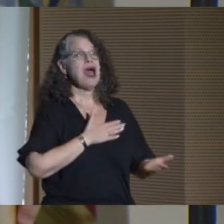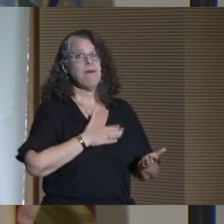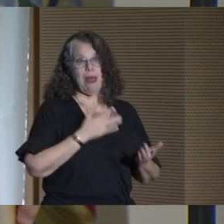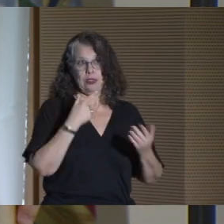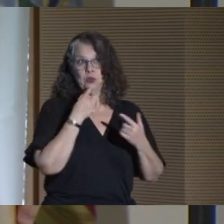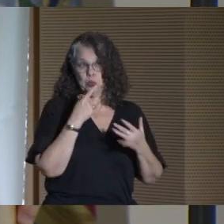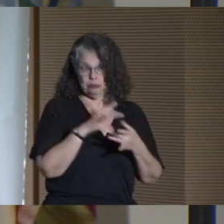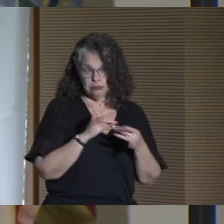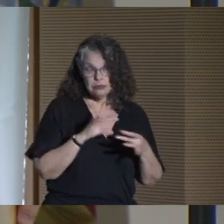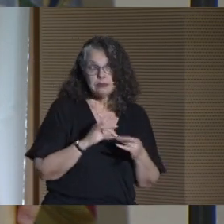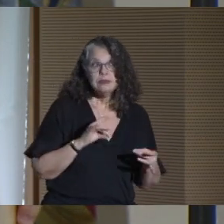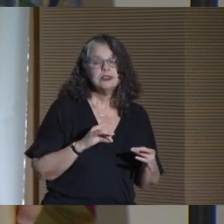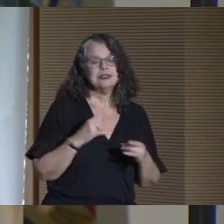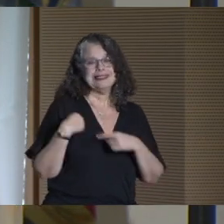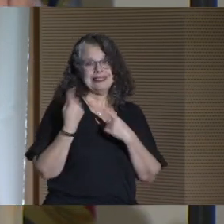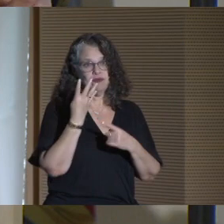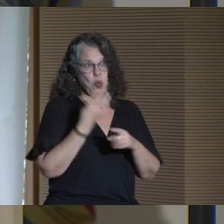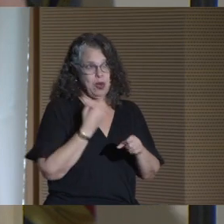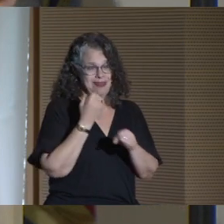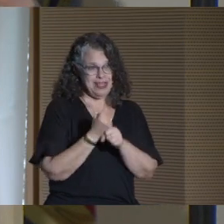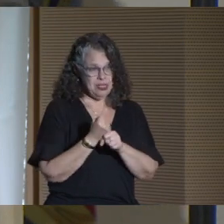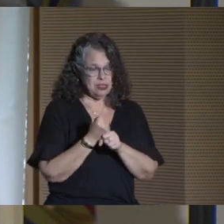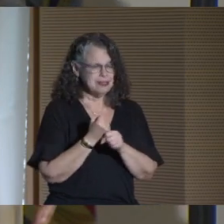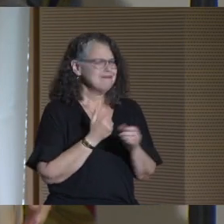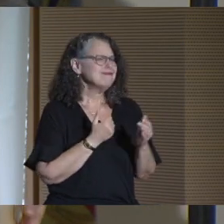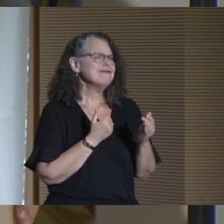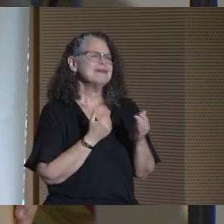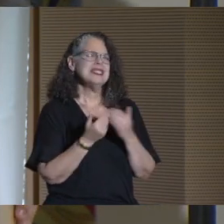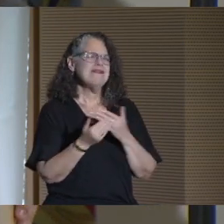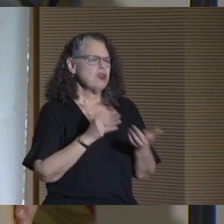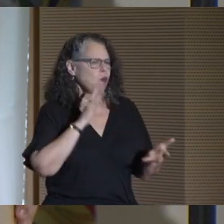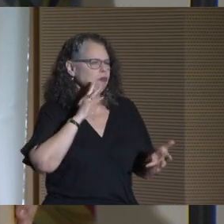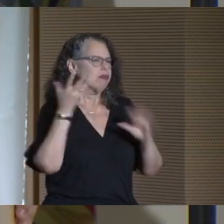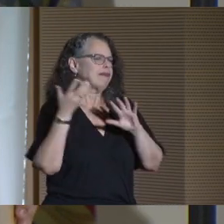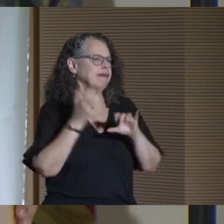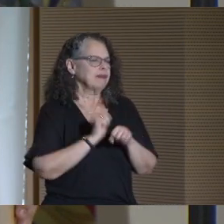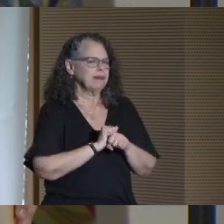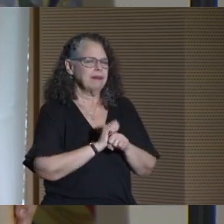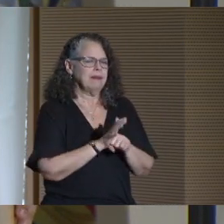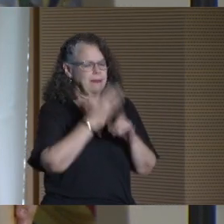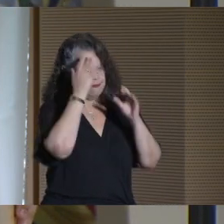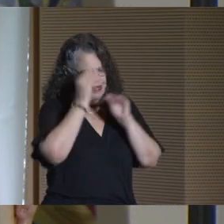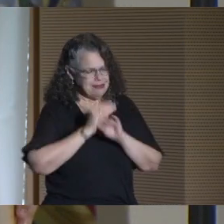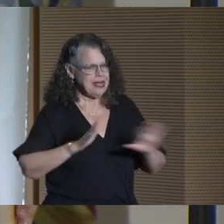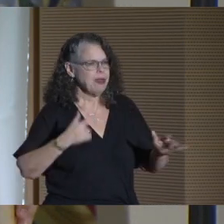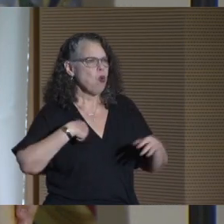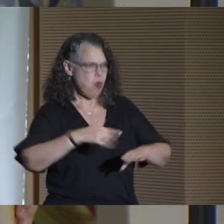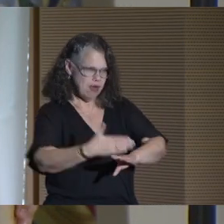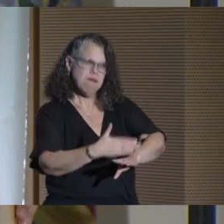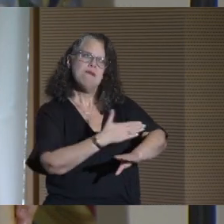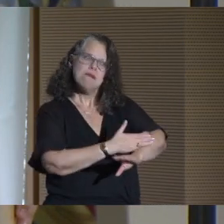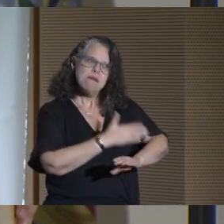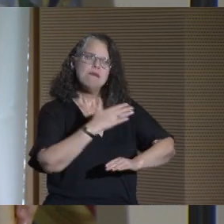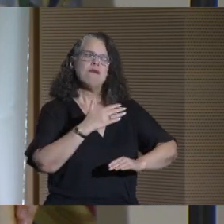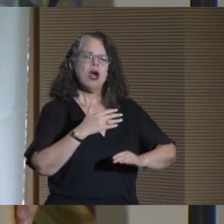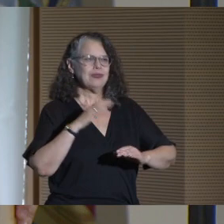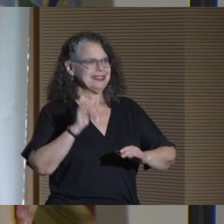I am happy to say that, over the past four years, despite the disruption from the pandemic, we've made progress in this area